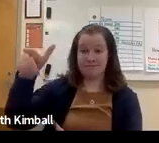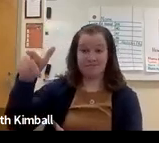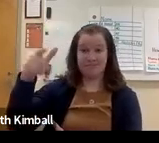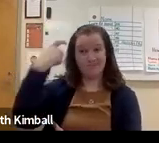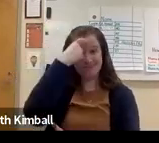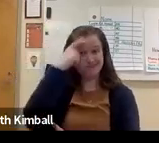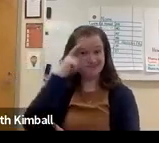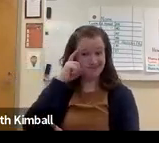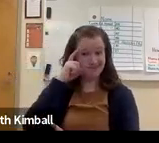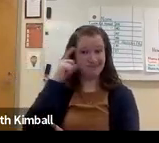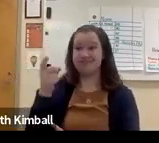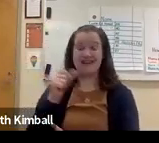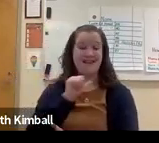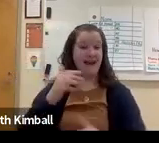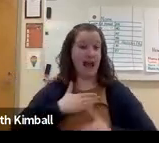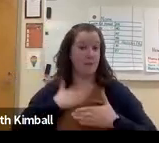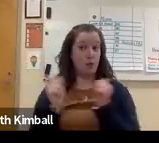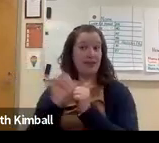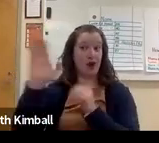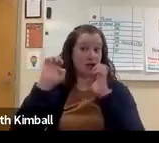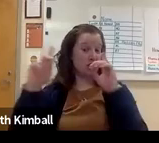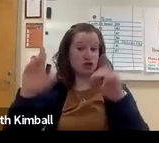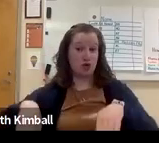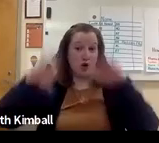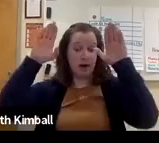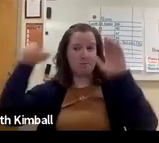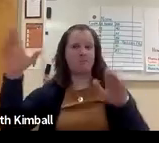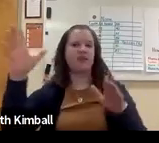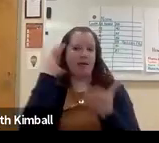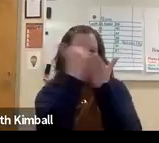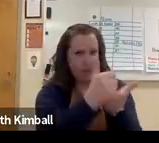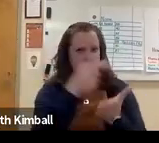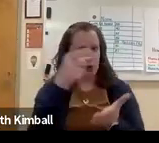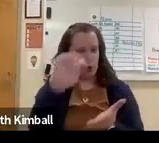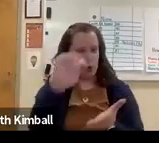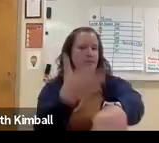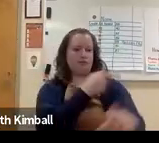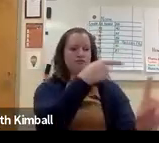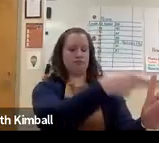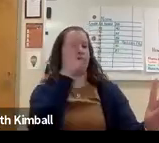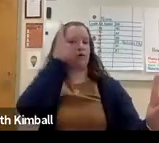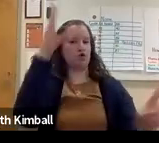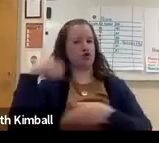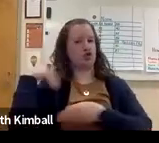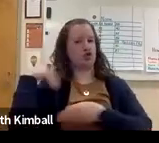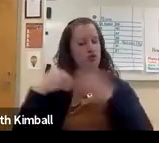this as children, and oftentimes have been traumatized or have a lot of bad memories